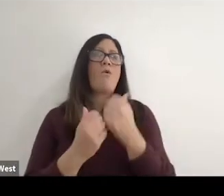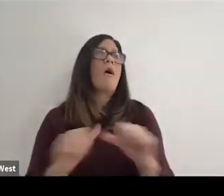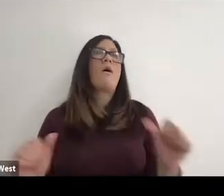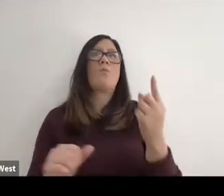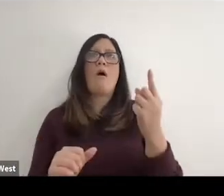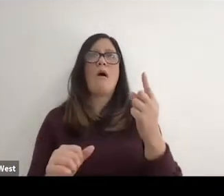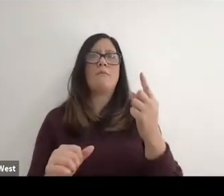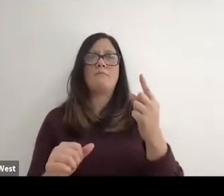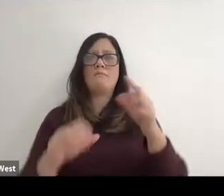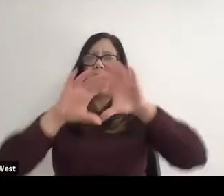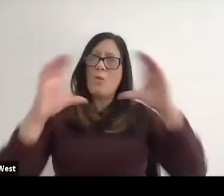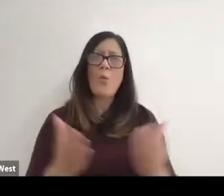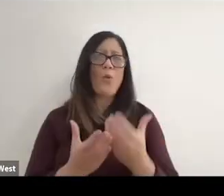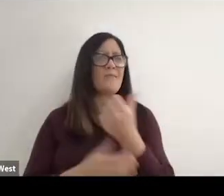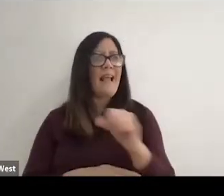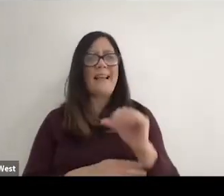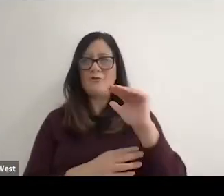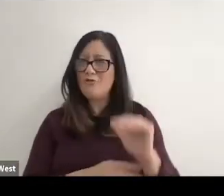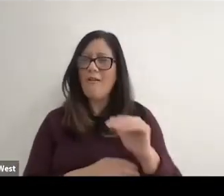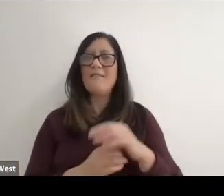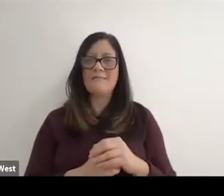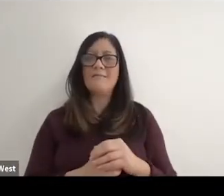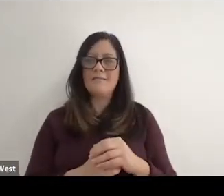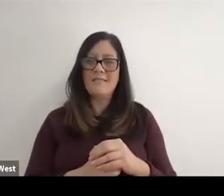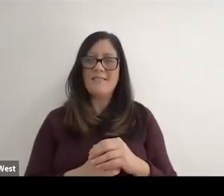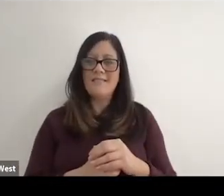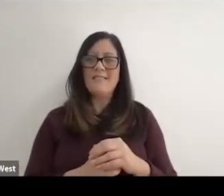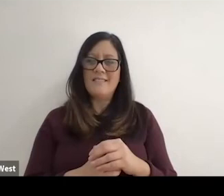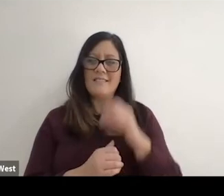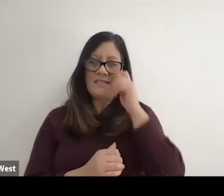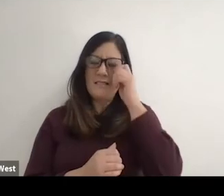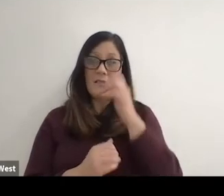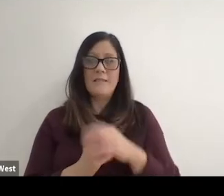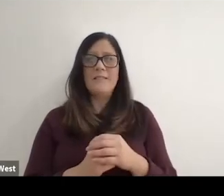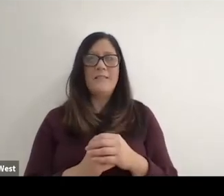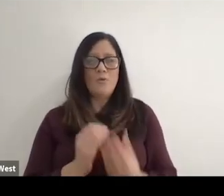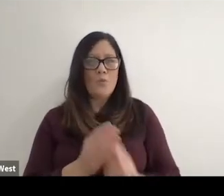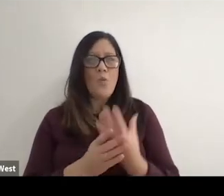Anybody in the world? Any child? To be a vehicle for their own personal development,